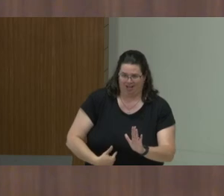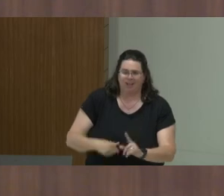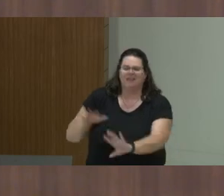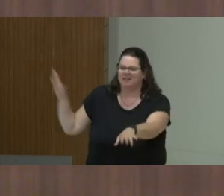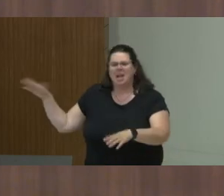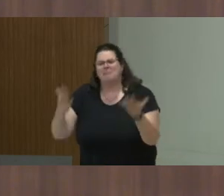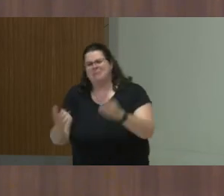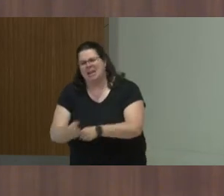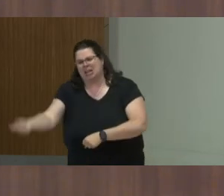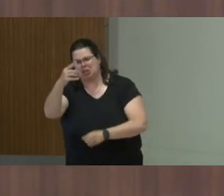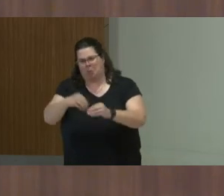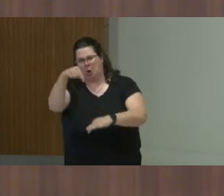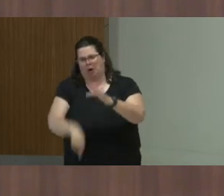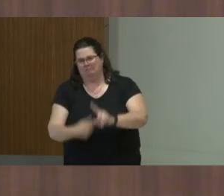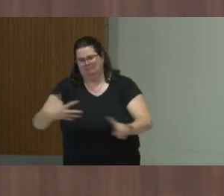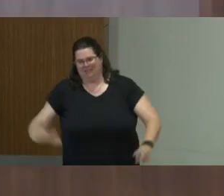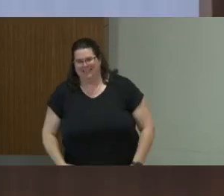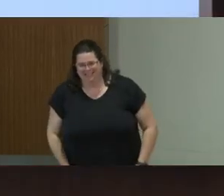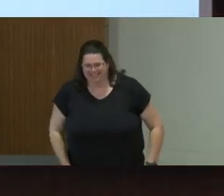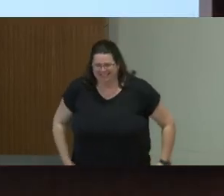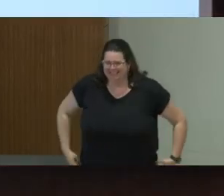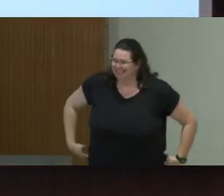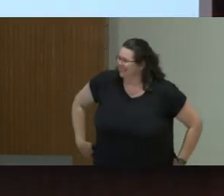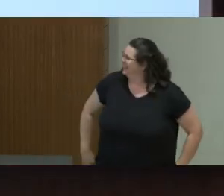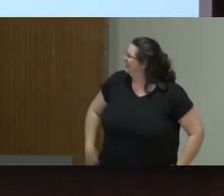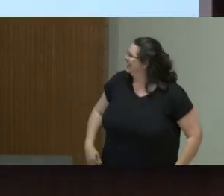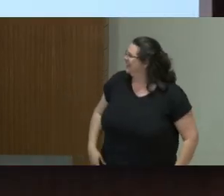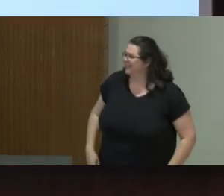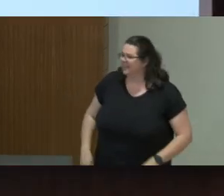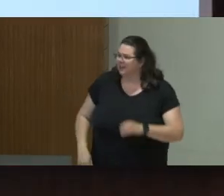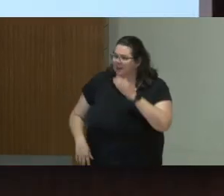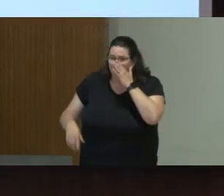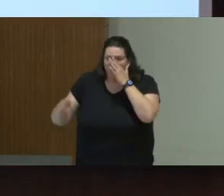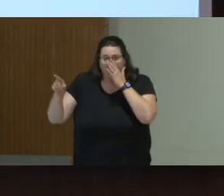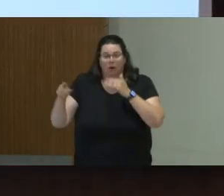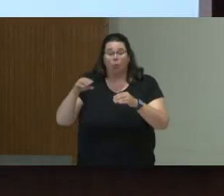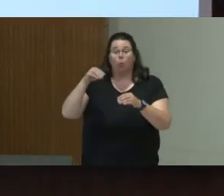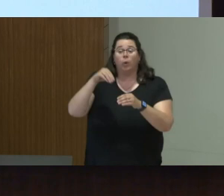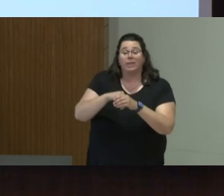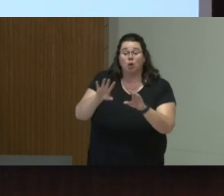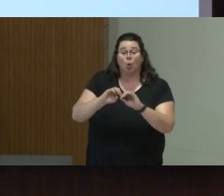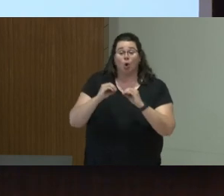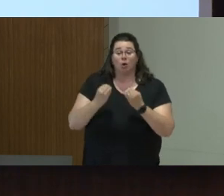And from the practical side, you can organize it in organizations. You can give someone the license to speak.